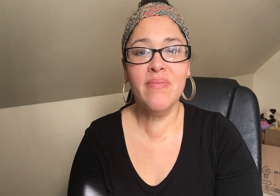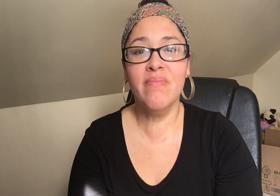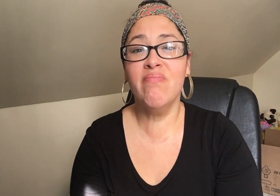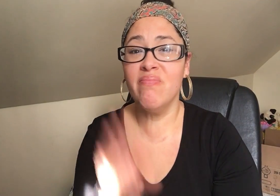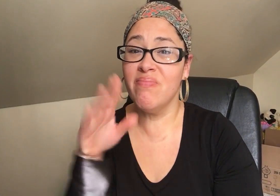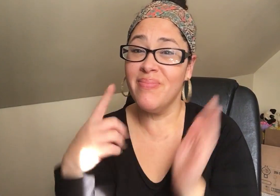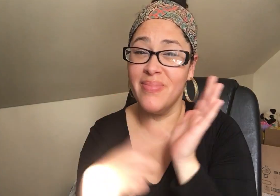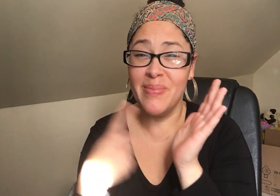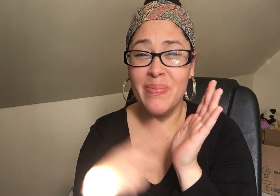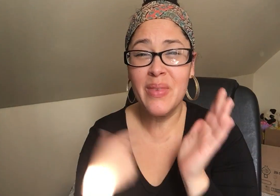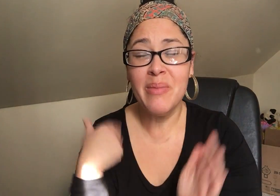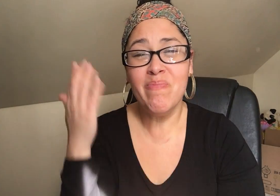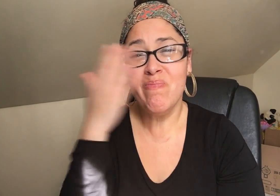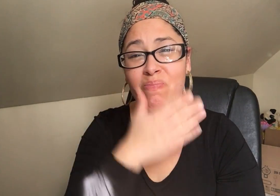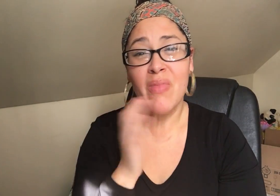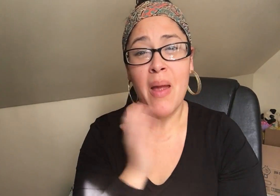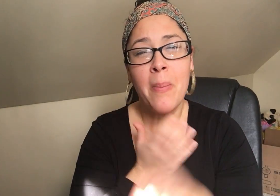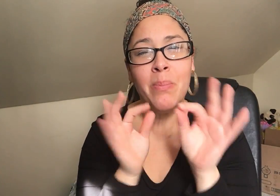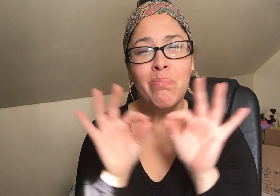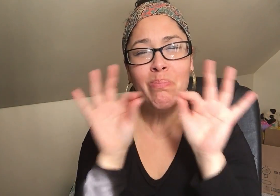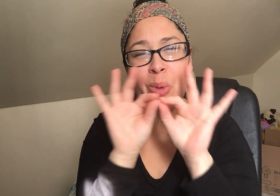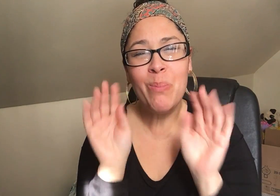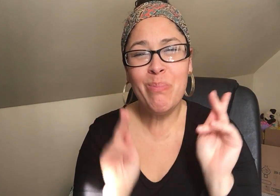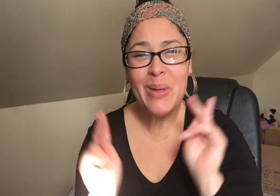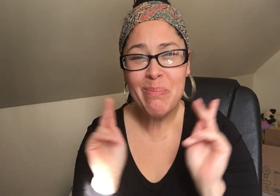Sometime we overlook our important people…